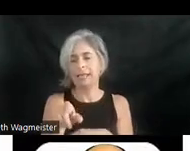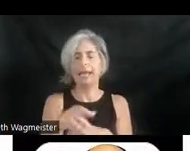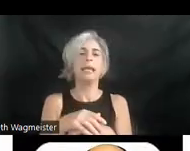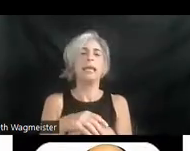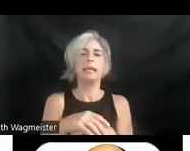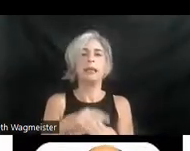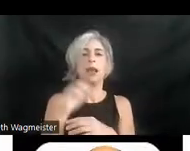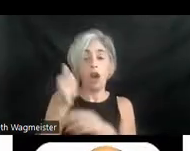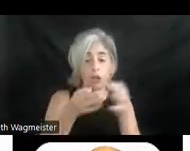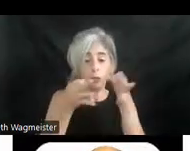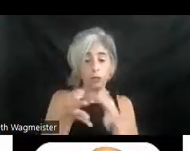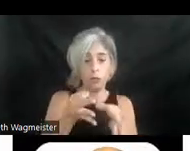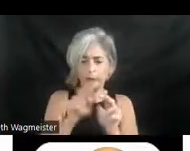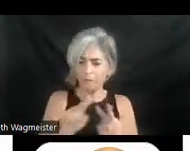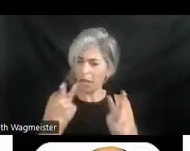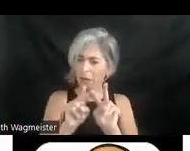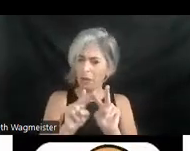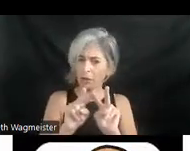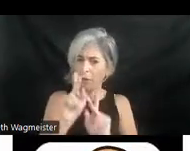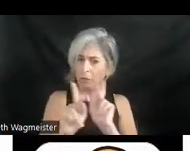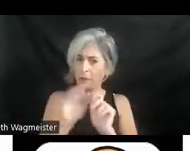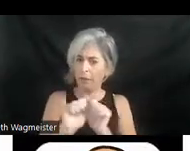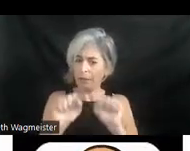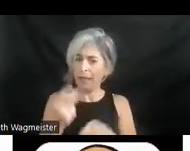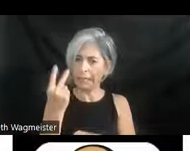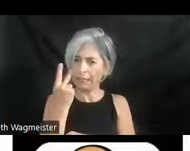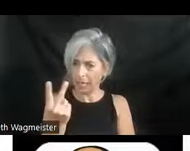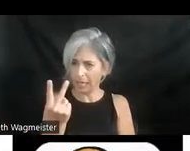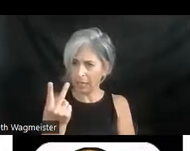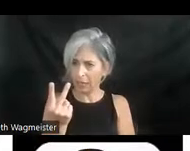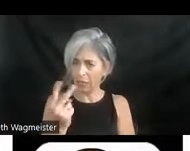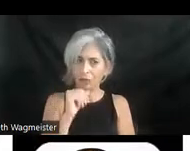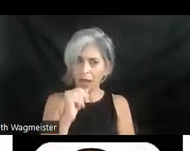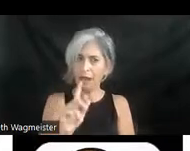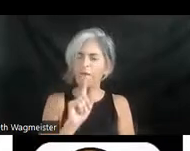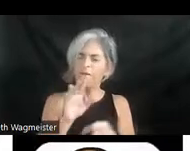audio description is valuable for a sighted audience who may never fully realize all that